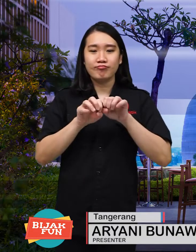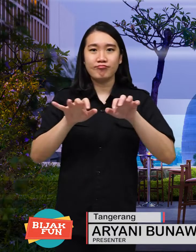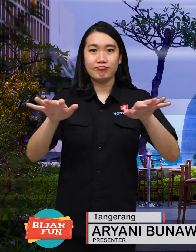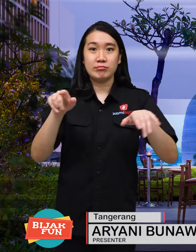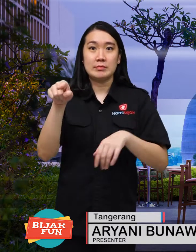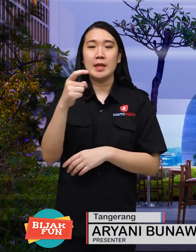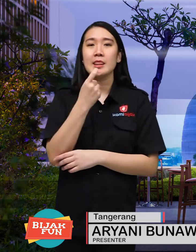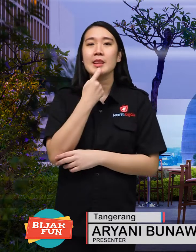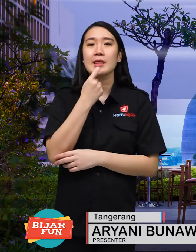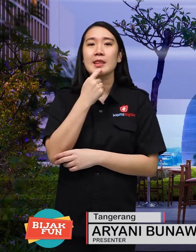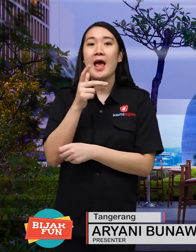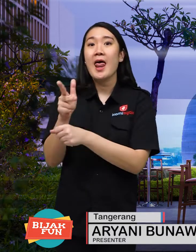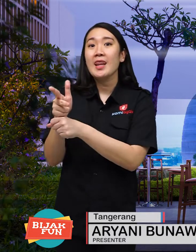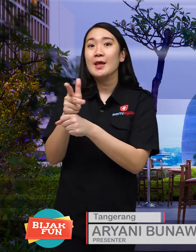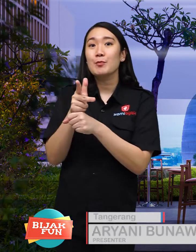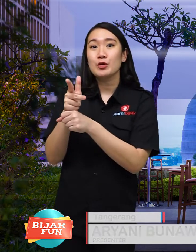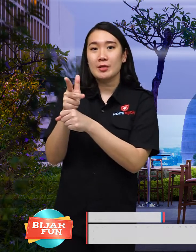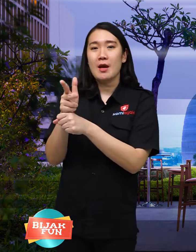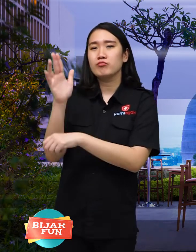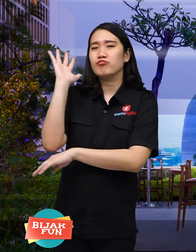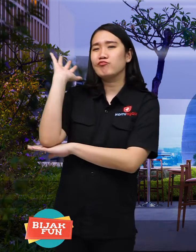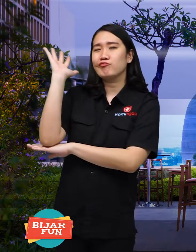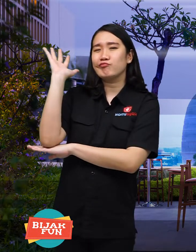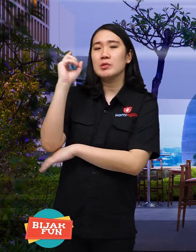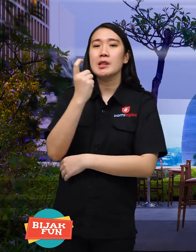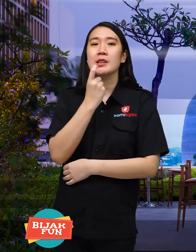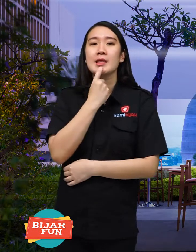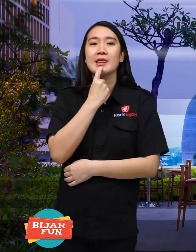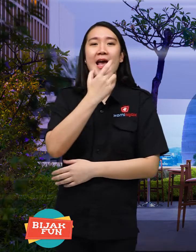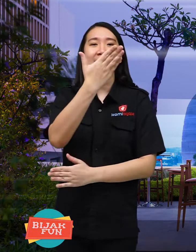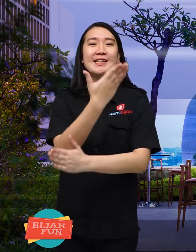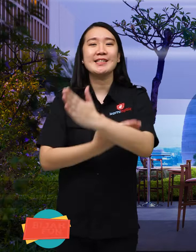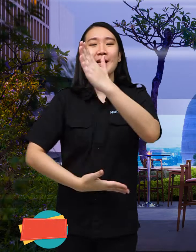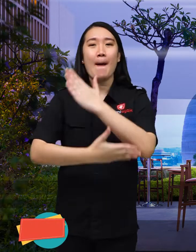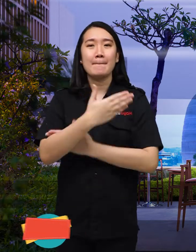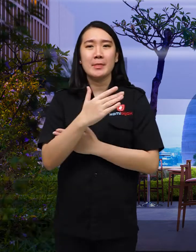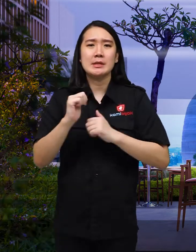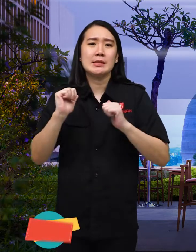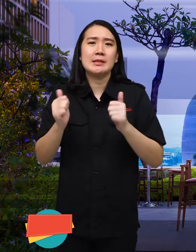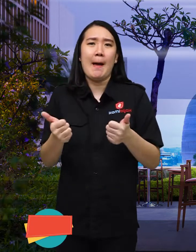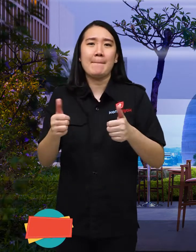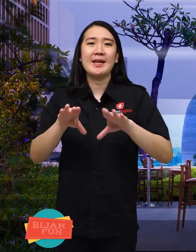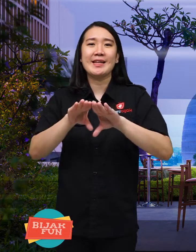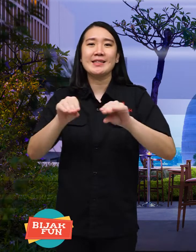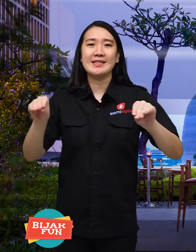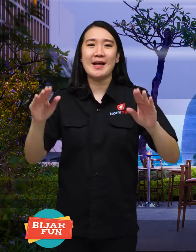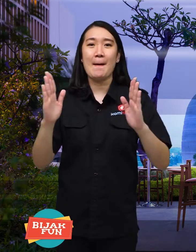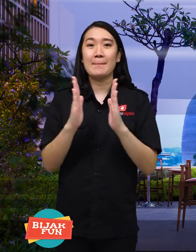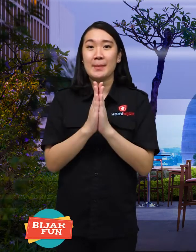webinar on disability ready work with vocational education